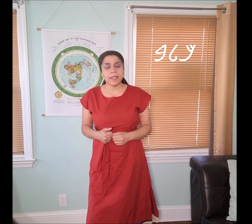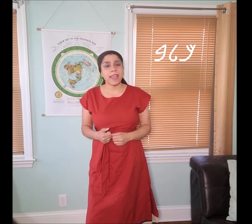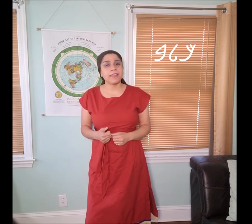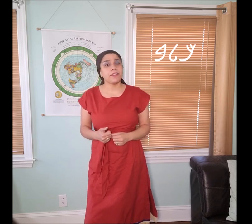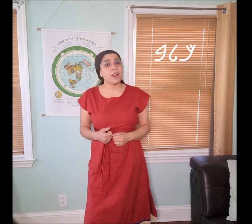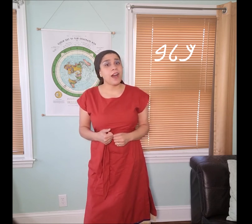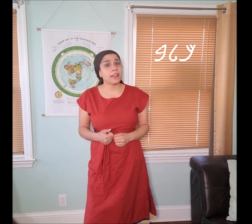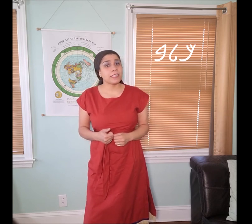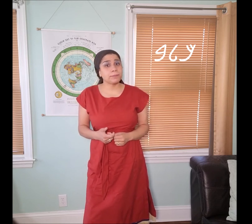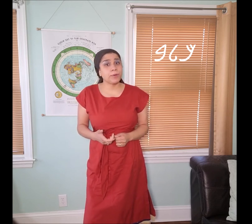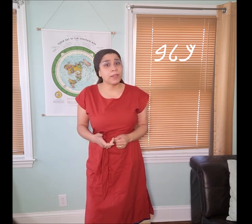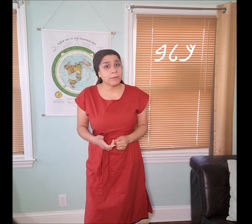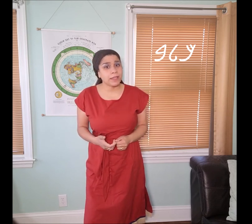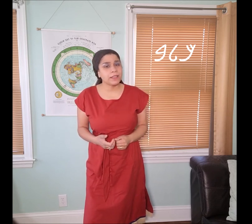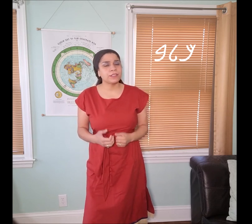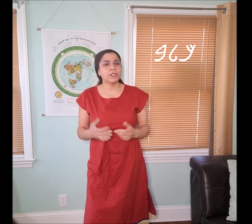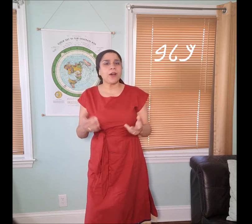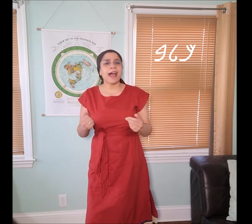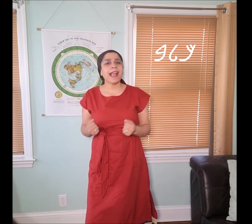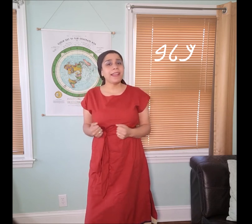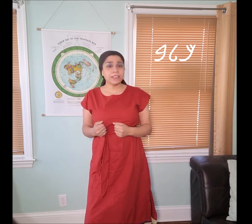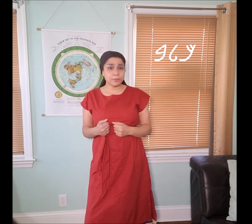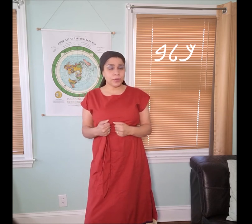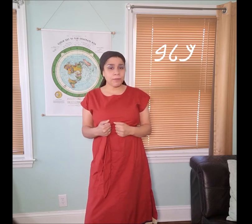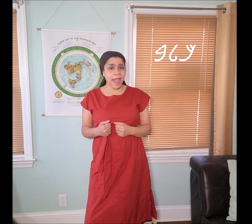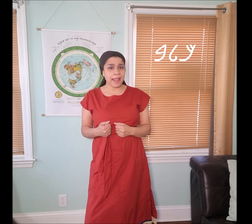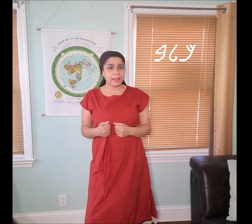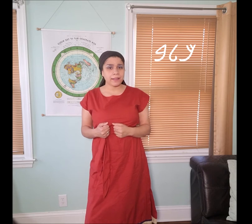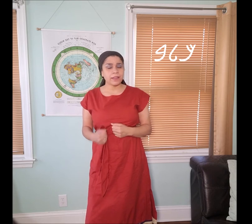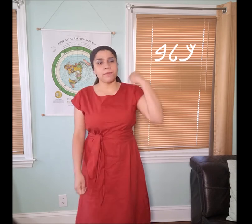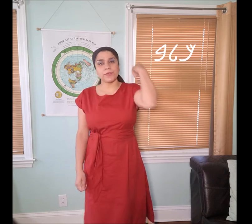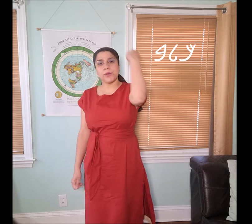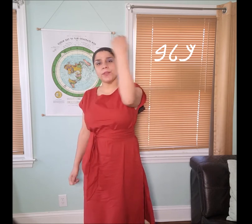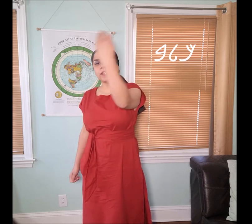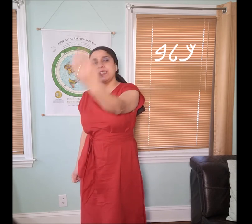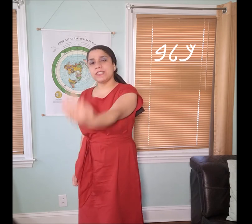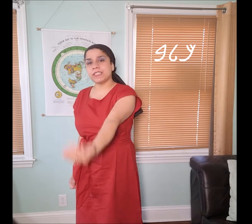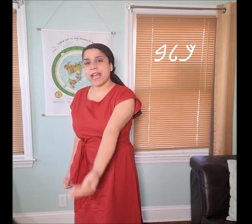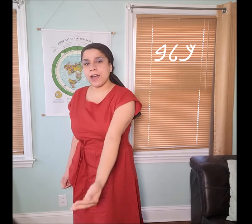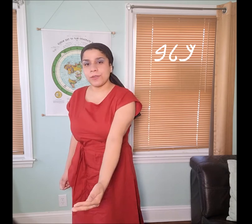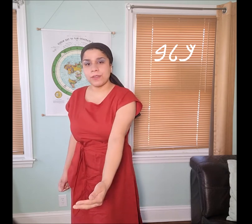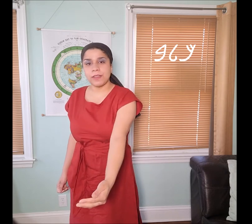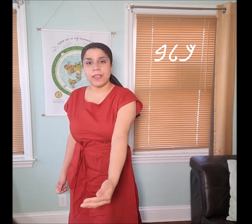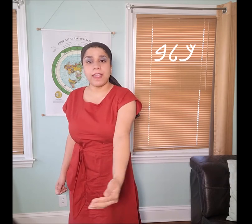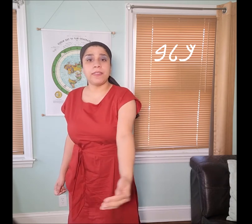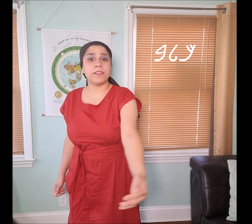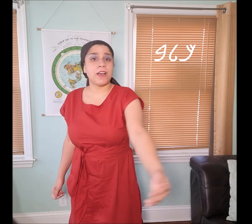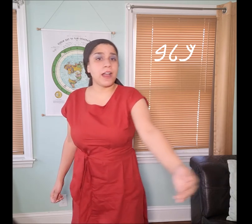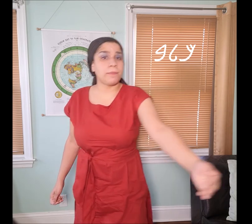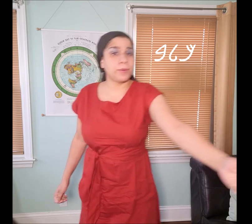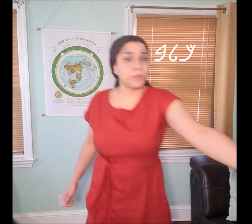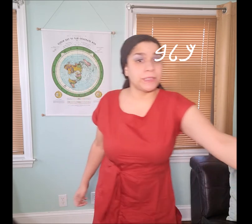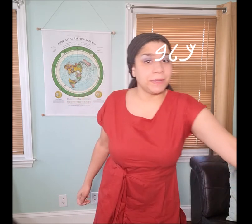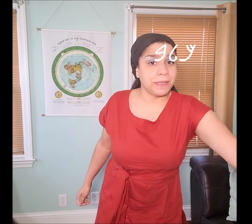and the dog is pulling me so I need to pull back. I’m throwing the leash down and the dog pulls me,